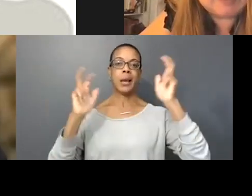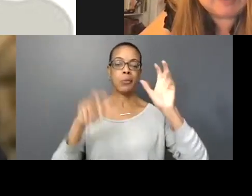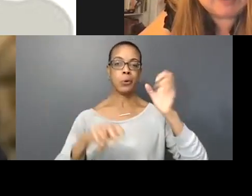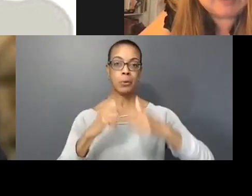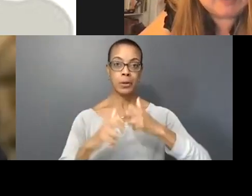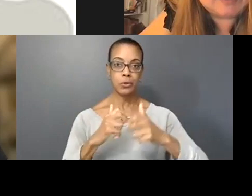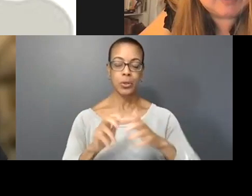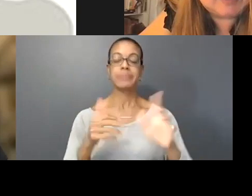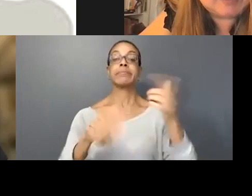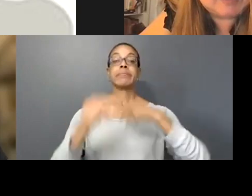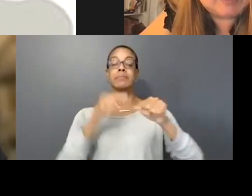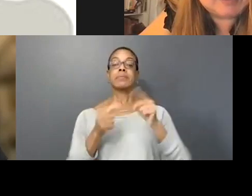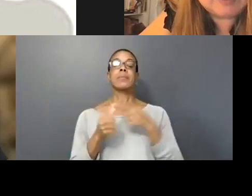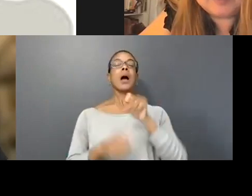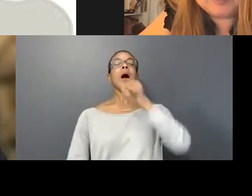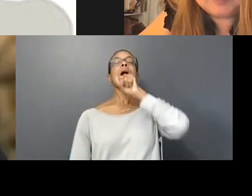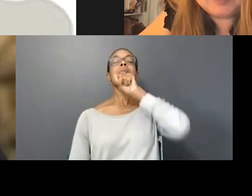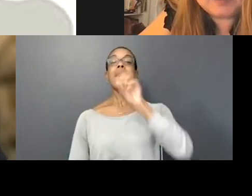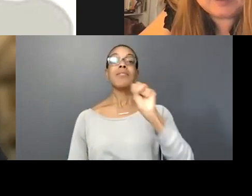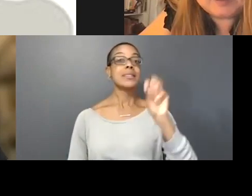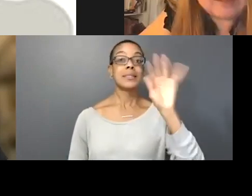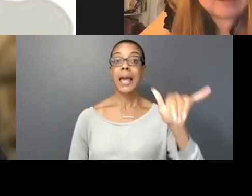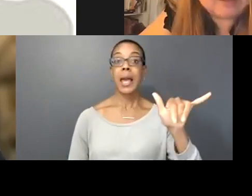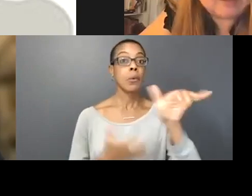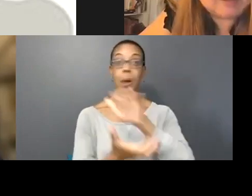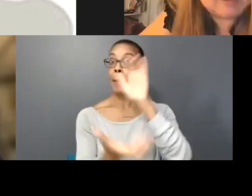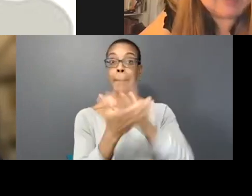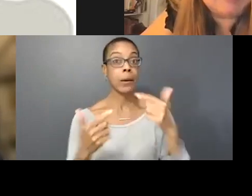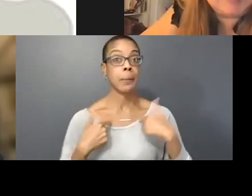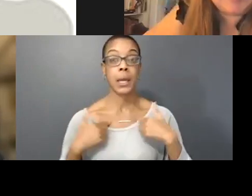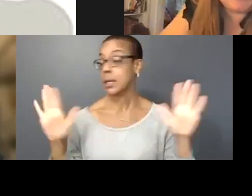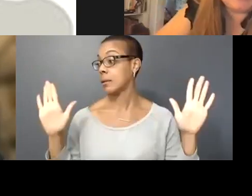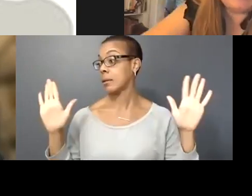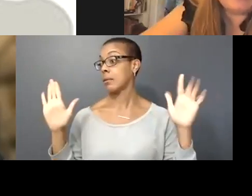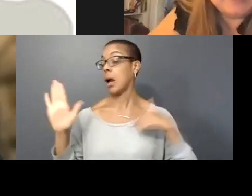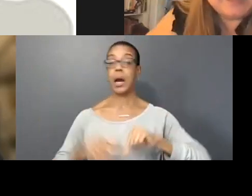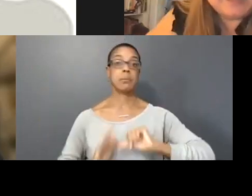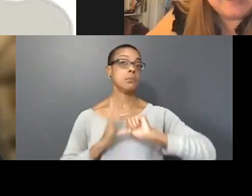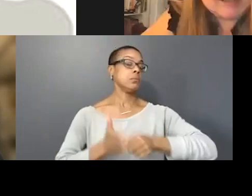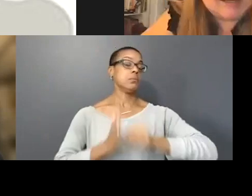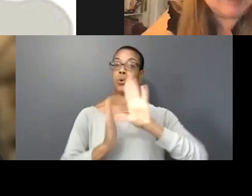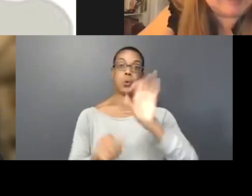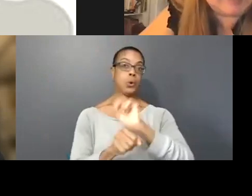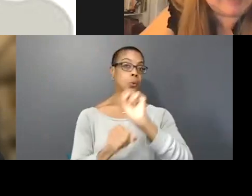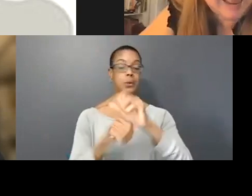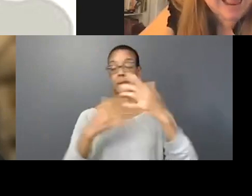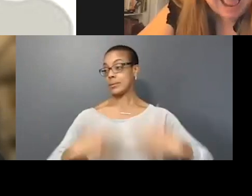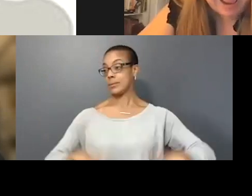and Sammy I don't care you can marry me because I am so impressed with your work and my